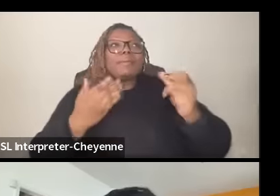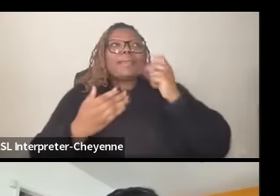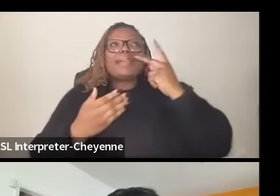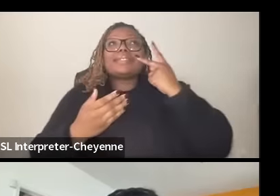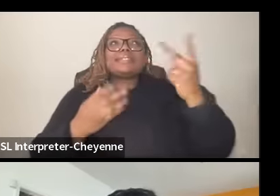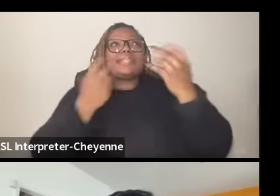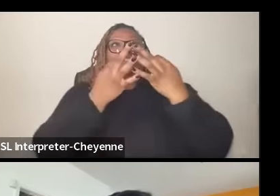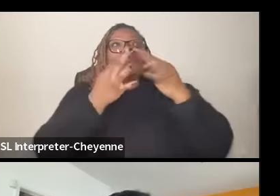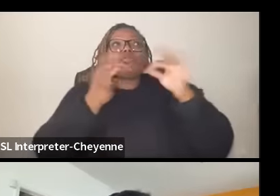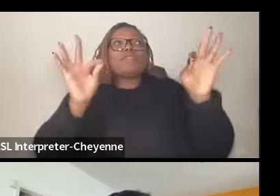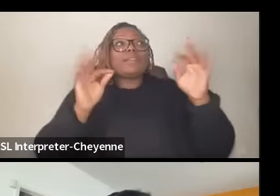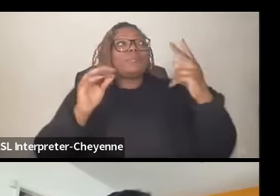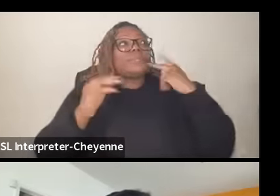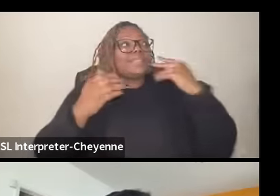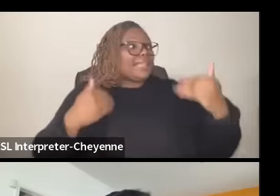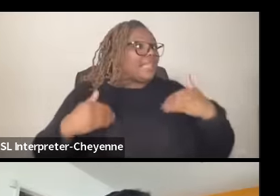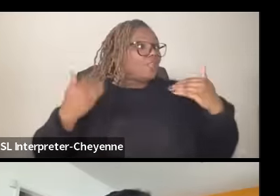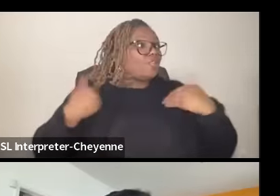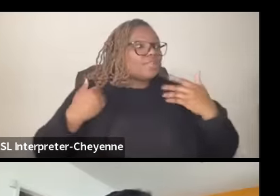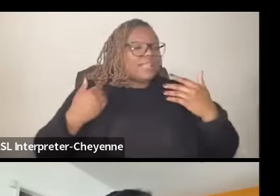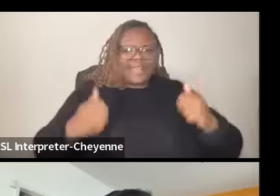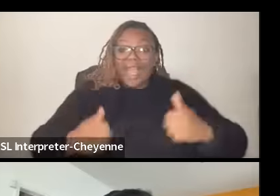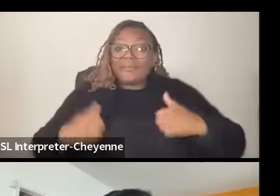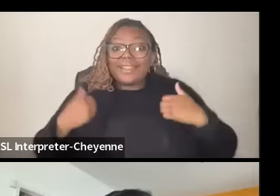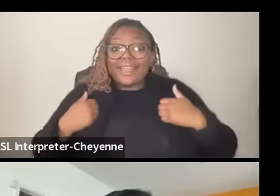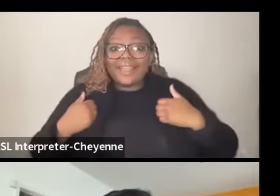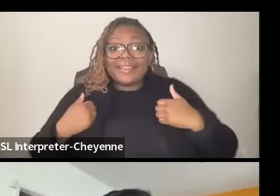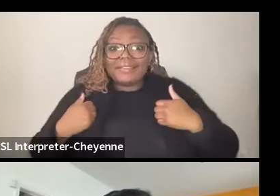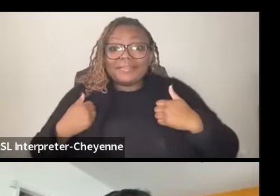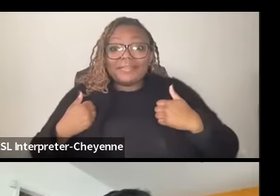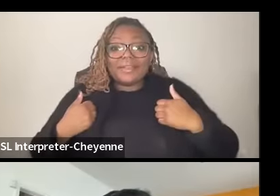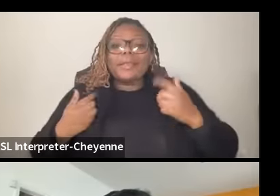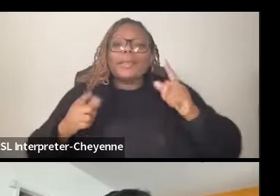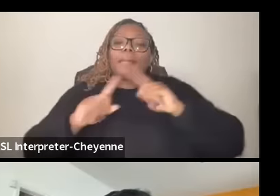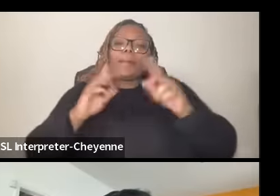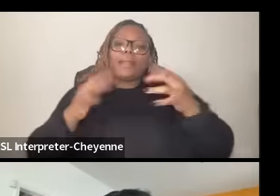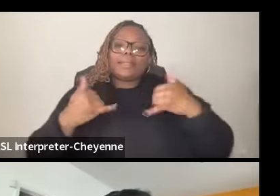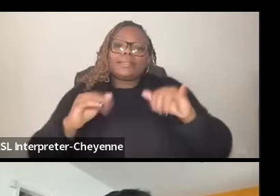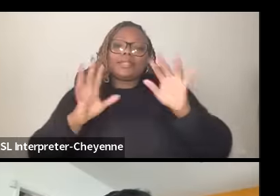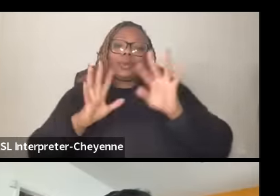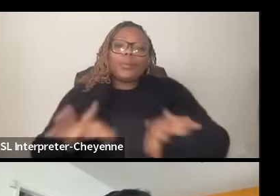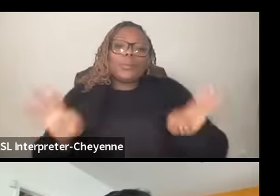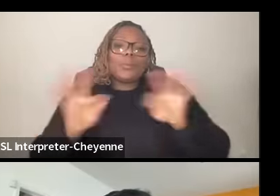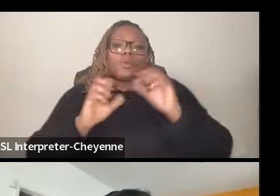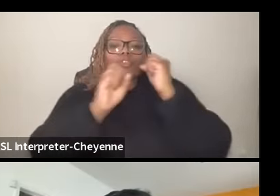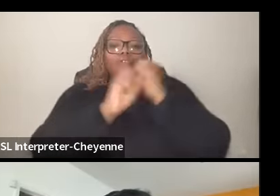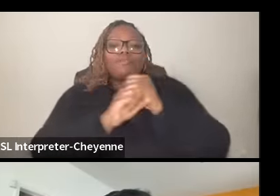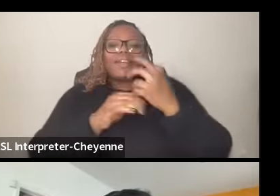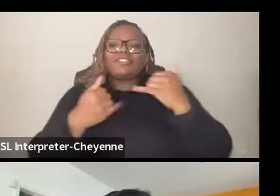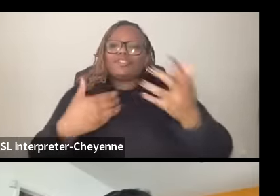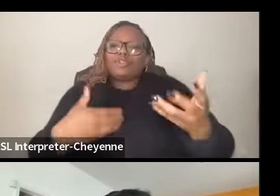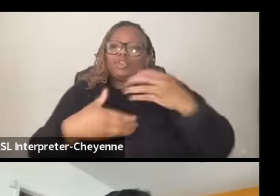in our youth In Our Lifetime right but it's still worth the fight you're still a part of something